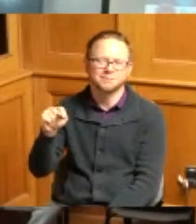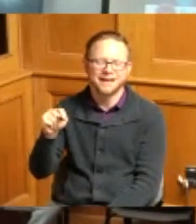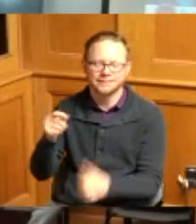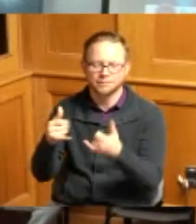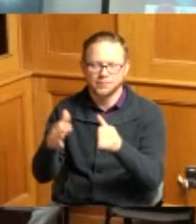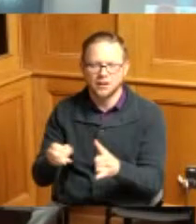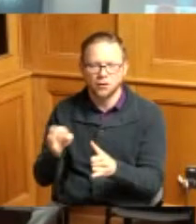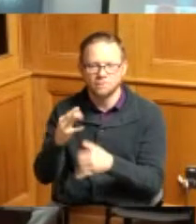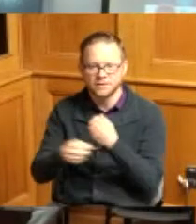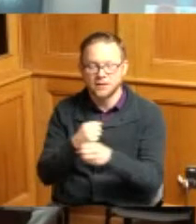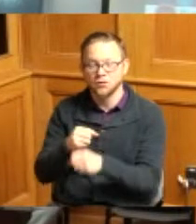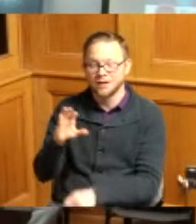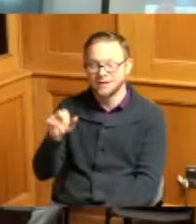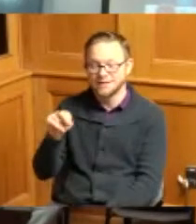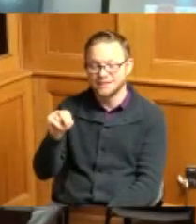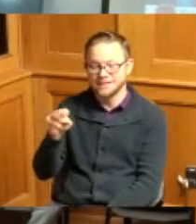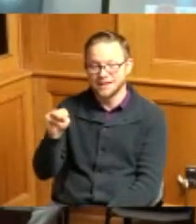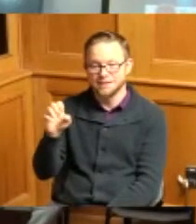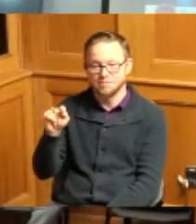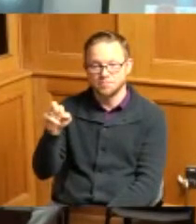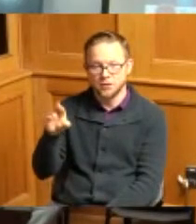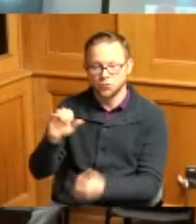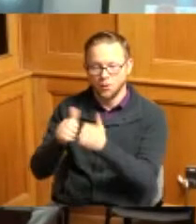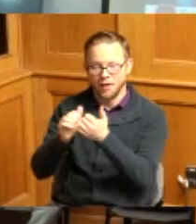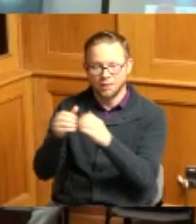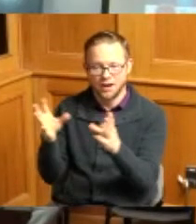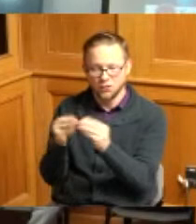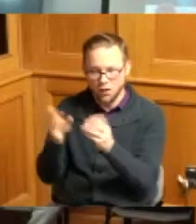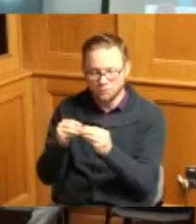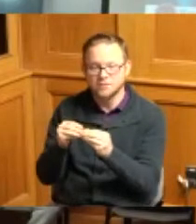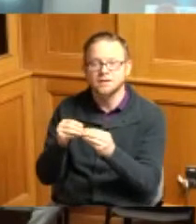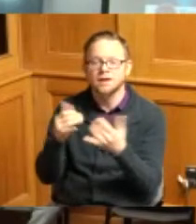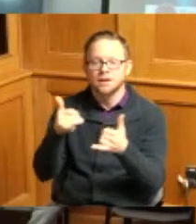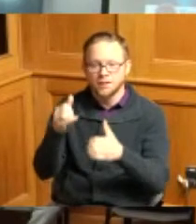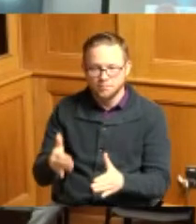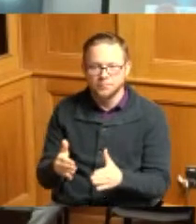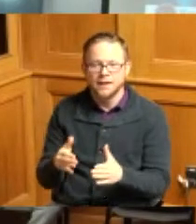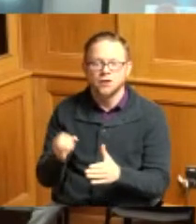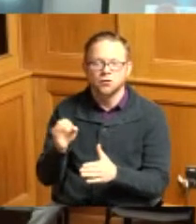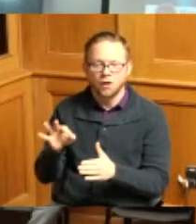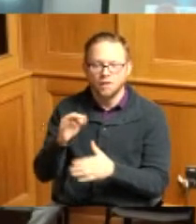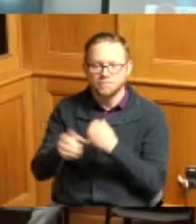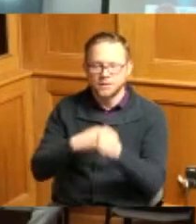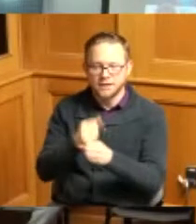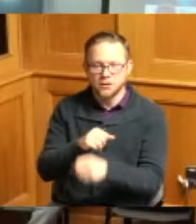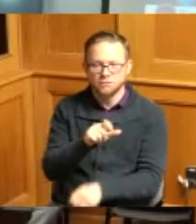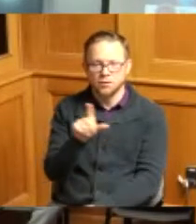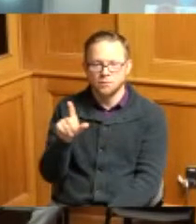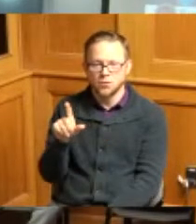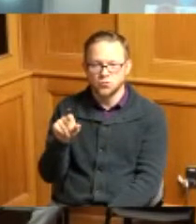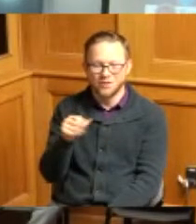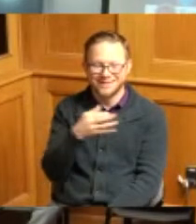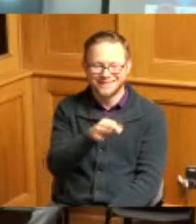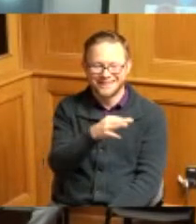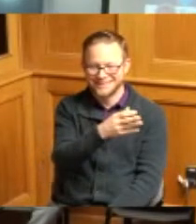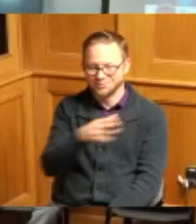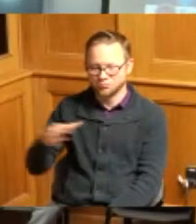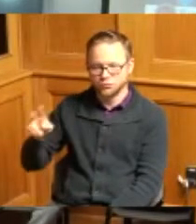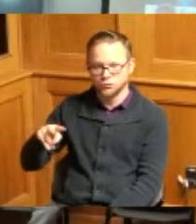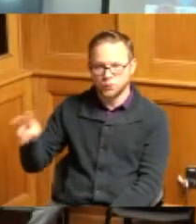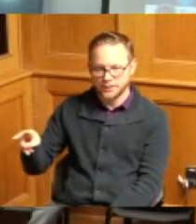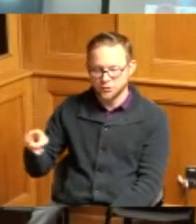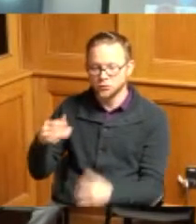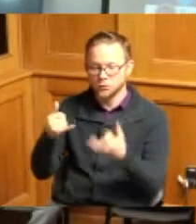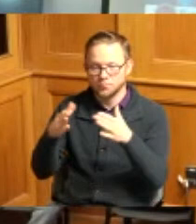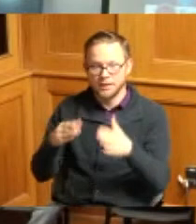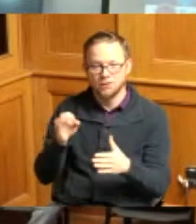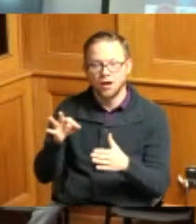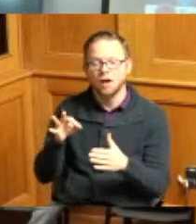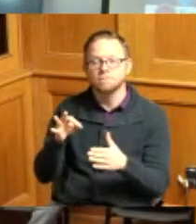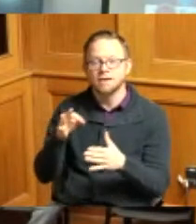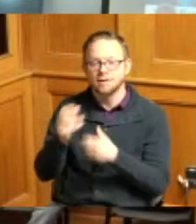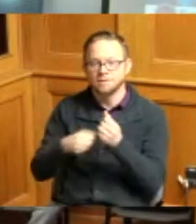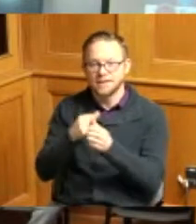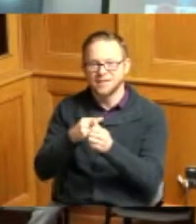Athletic Conference player of the year from 2019 to 2022 player of the year runner-up 2020